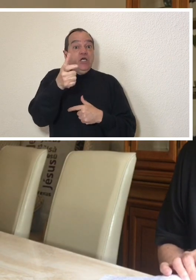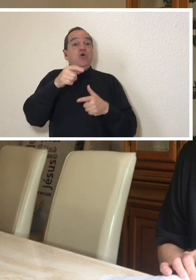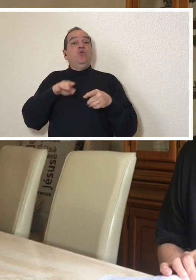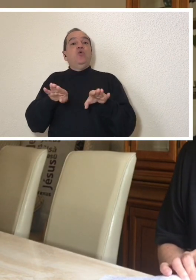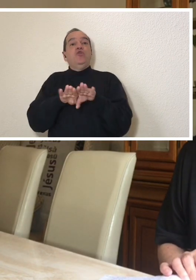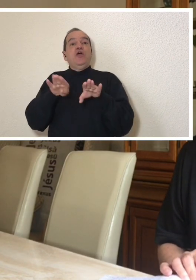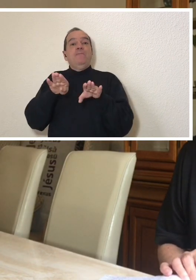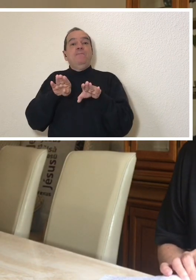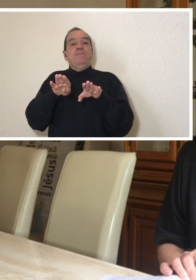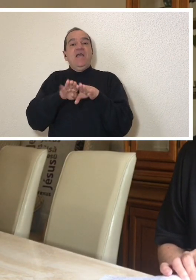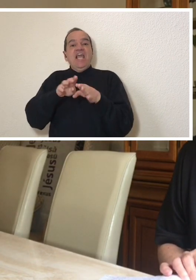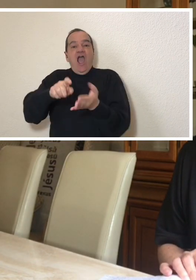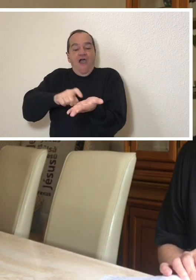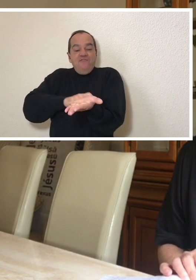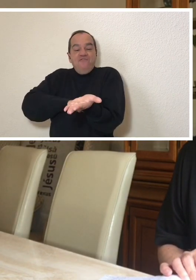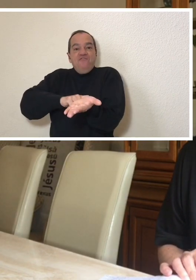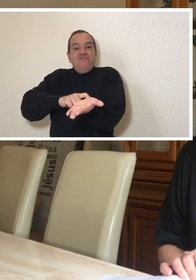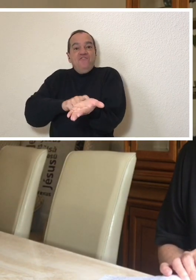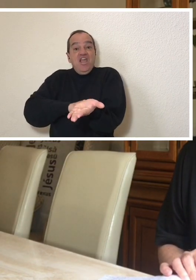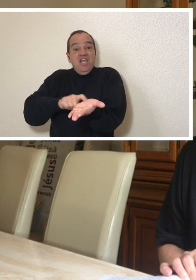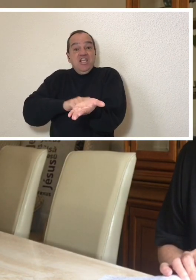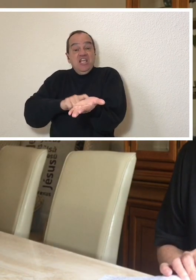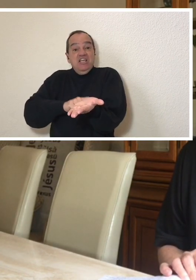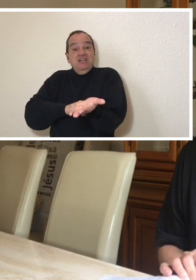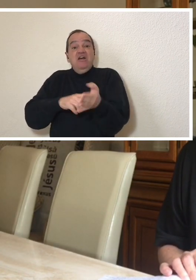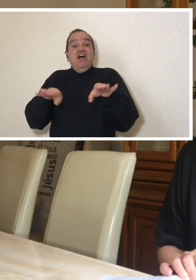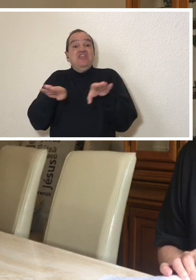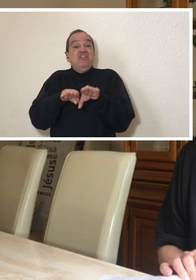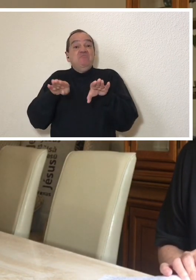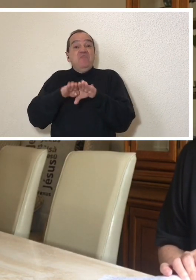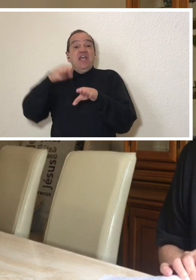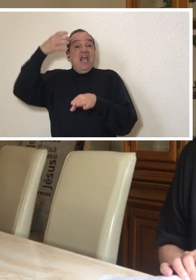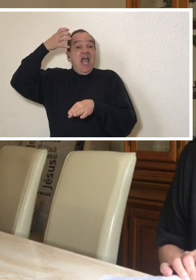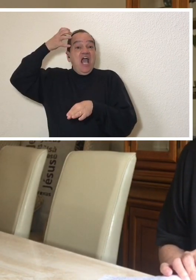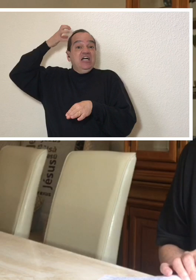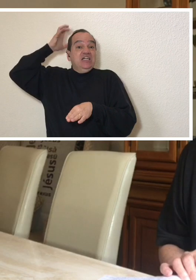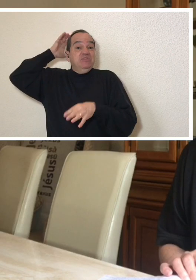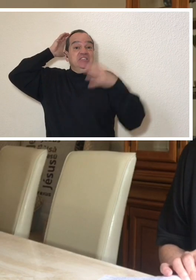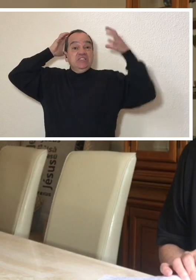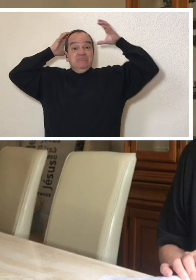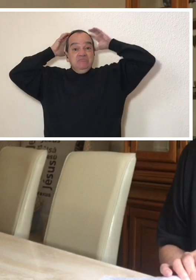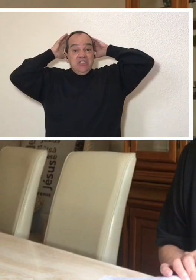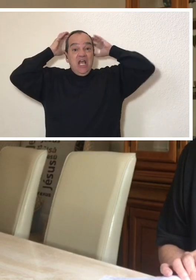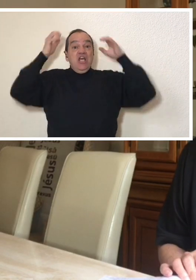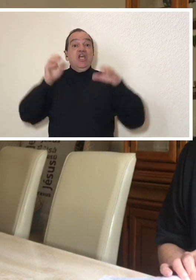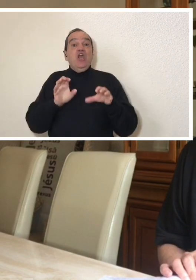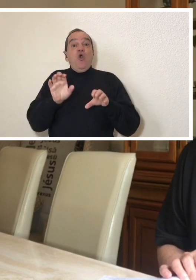also pressing my brain stem which controls vital organs,